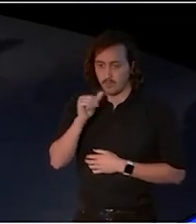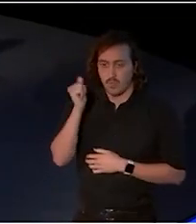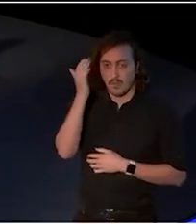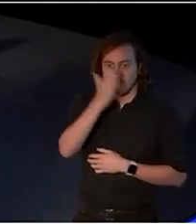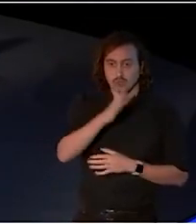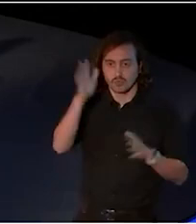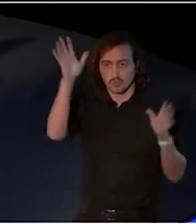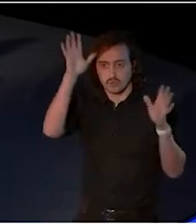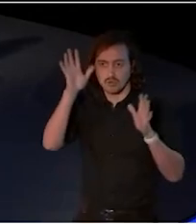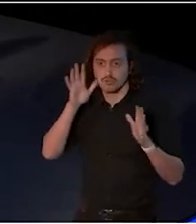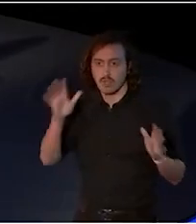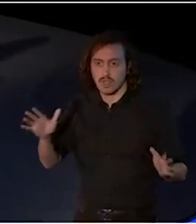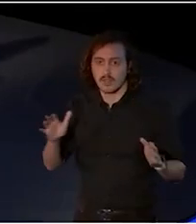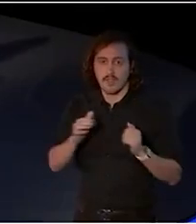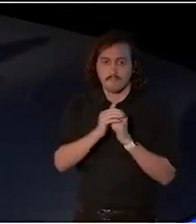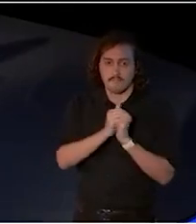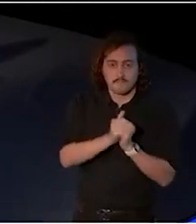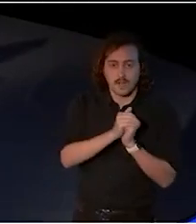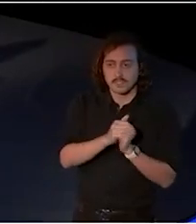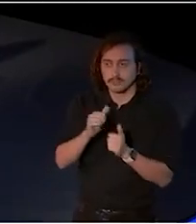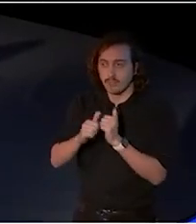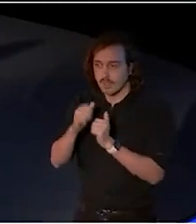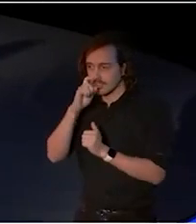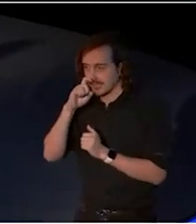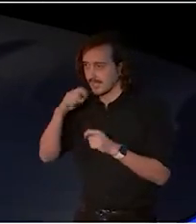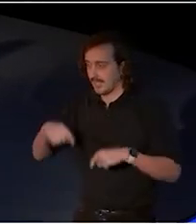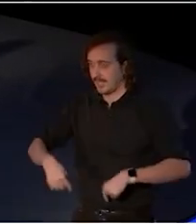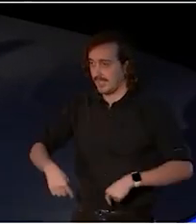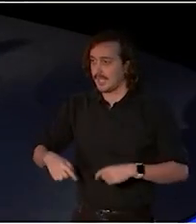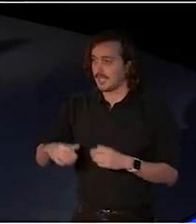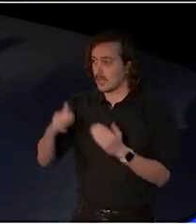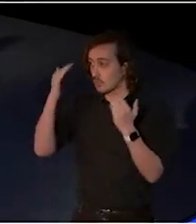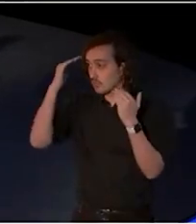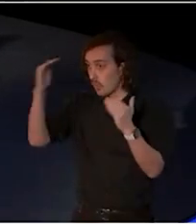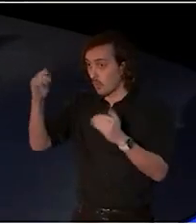Islander friends in the room and joining us online.